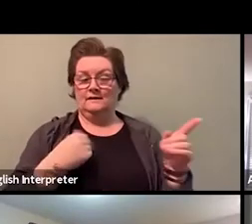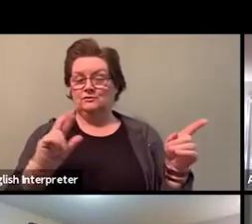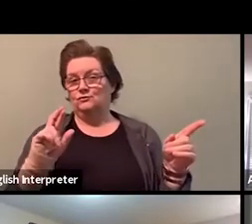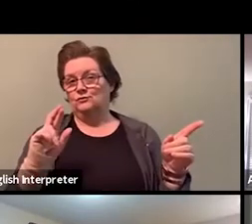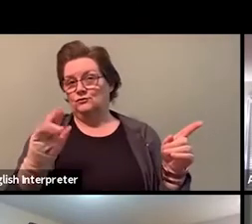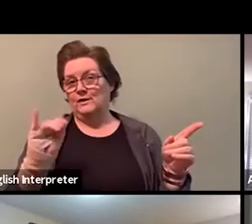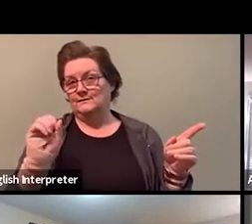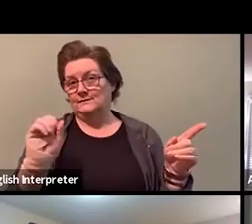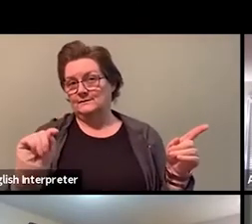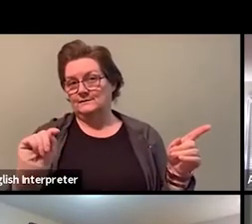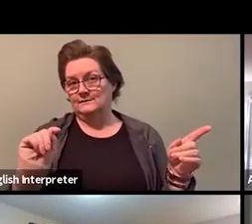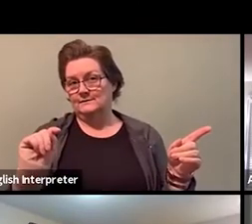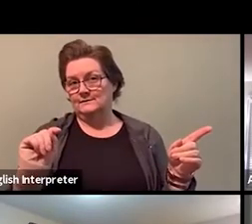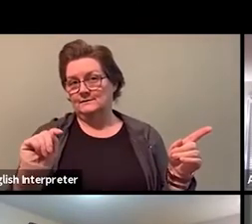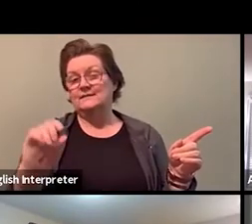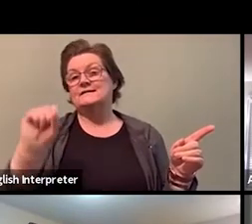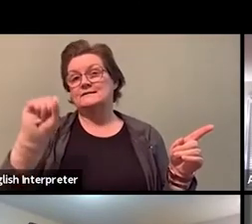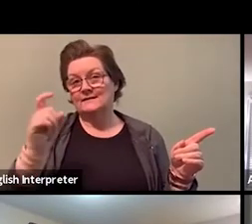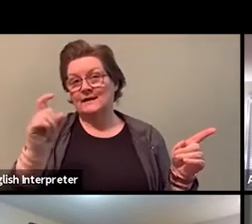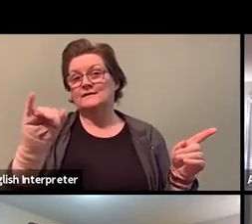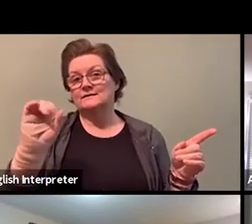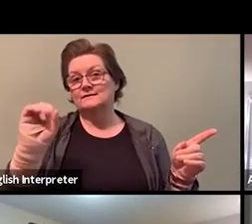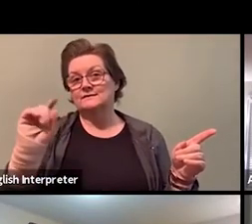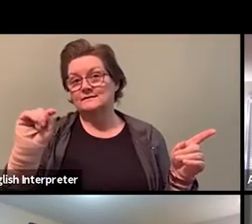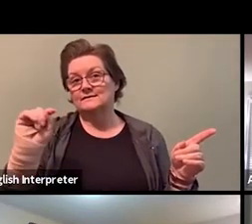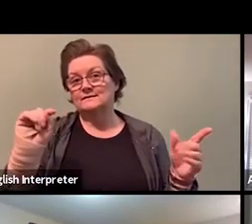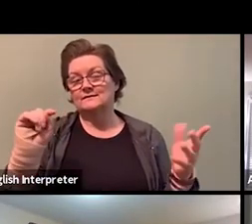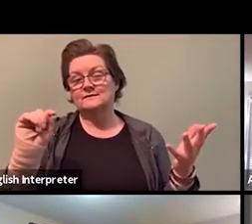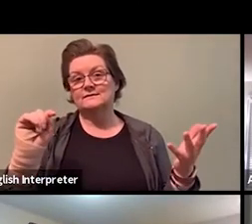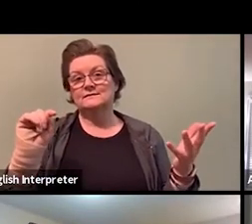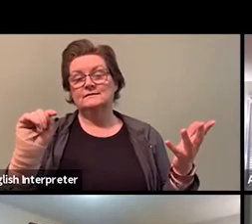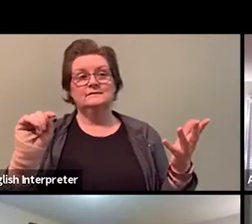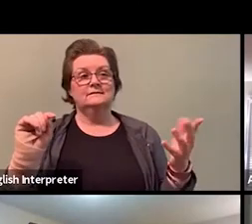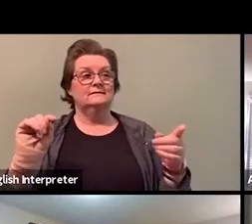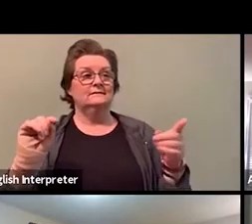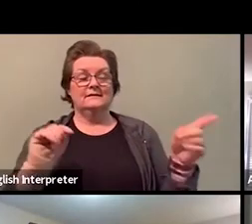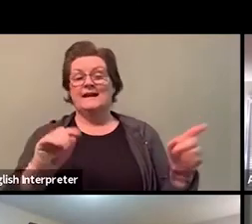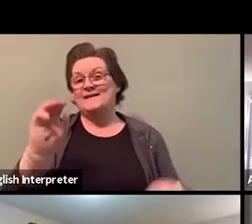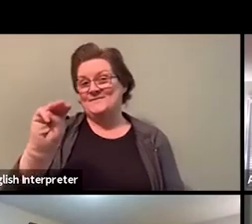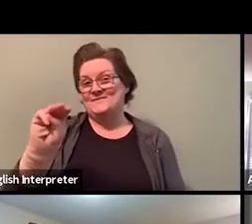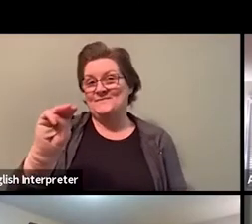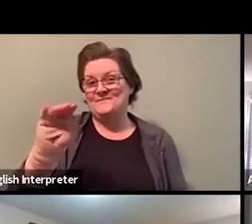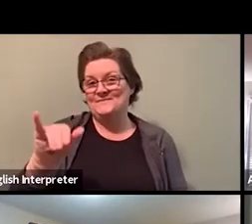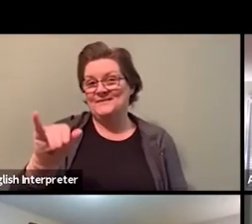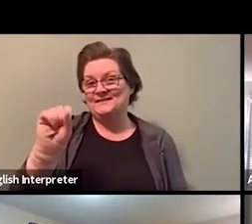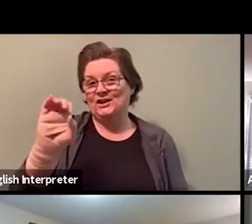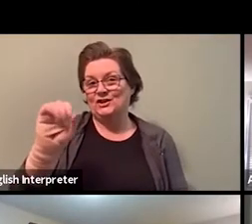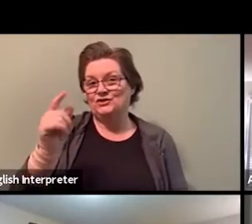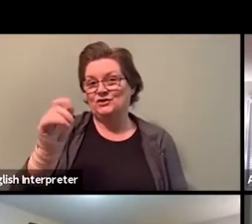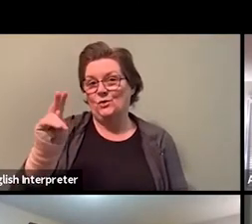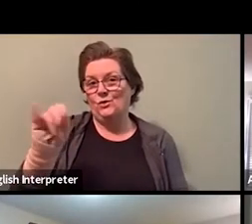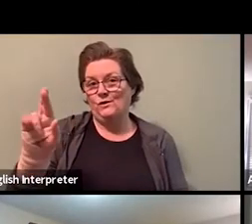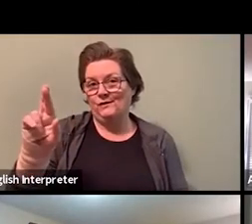that props up sexism or misogynoir, as one may call it. I'm not even going to focus on me as an individual.